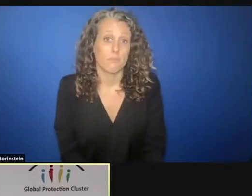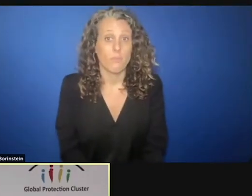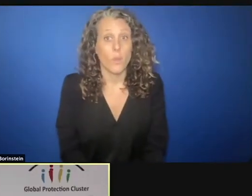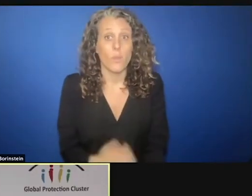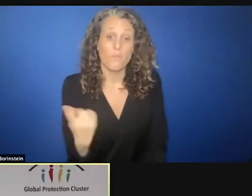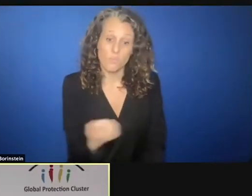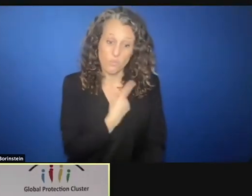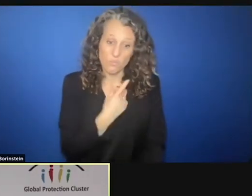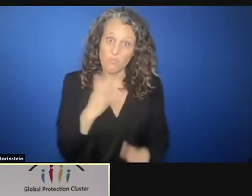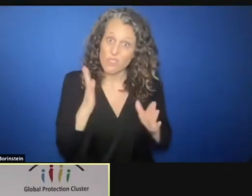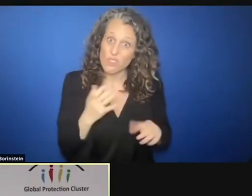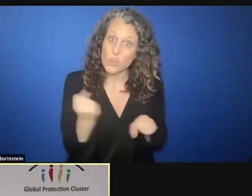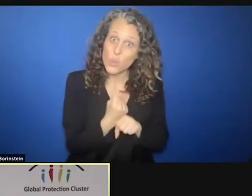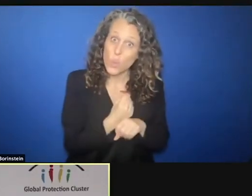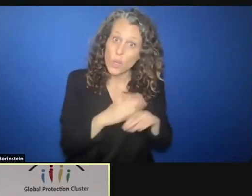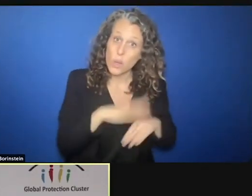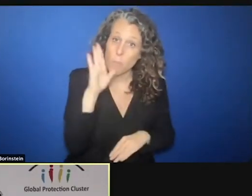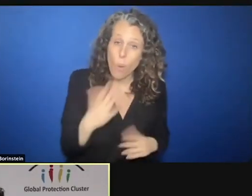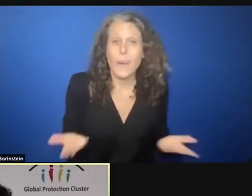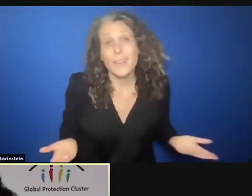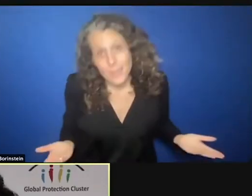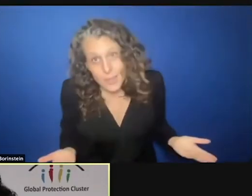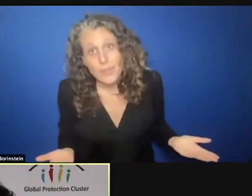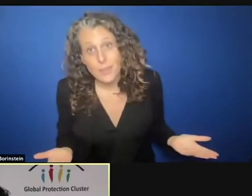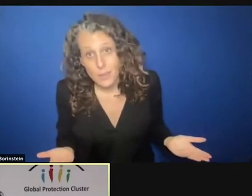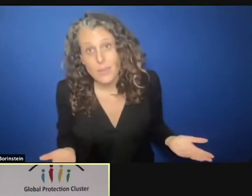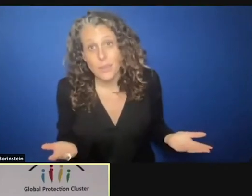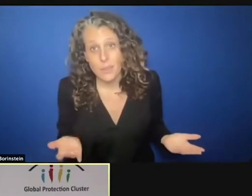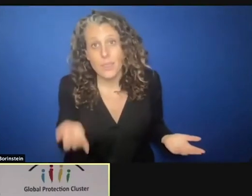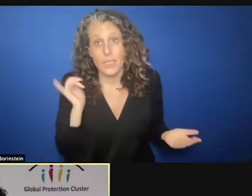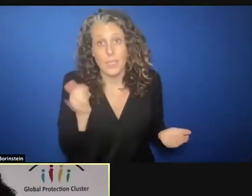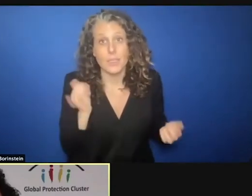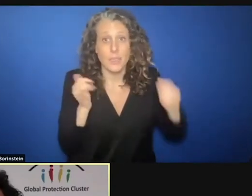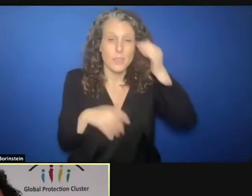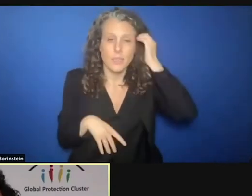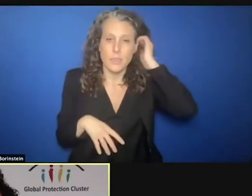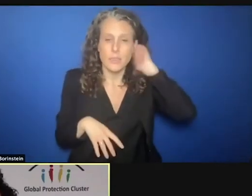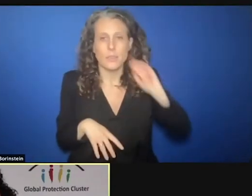are much more than even what we planned for. And this is where we really need to